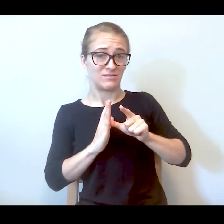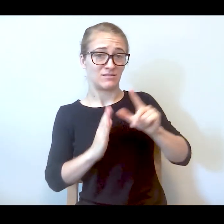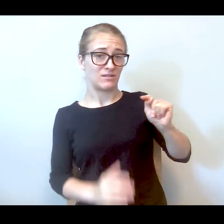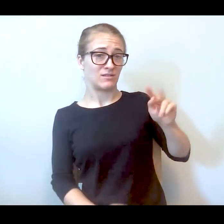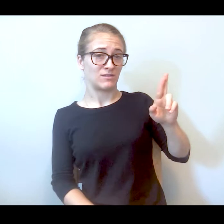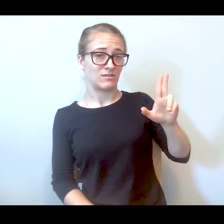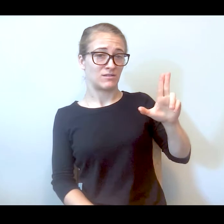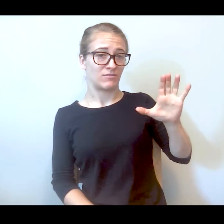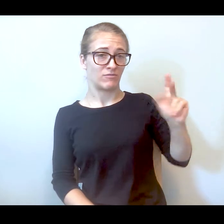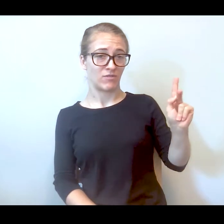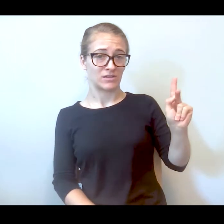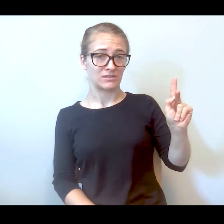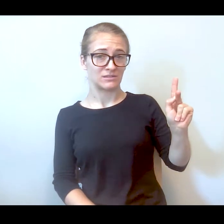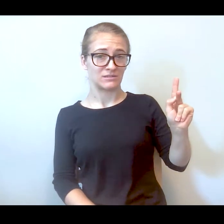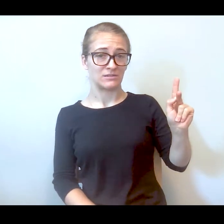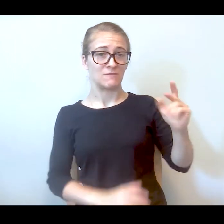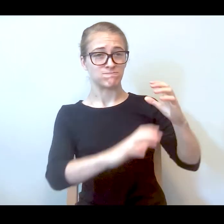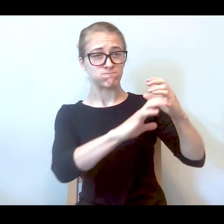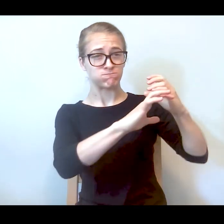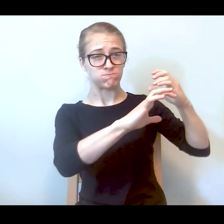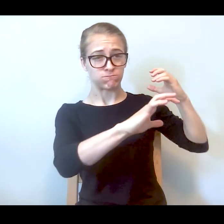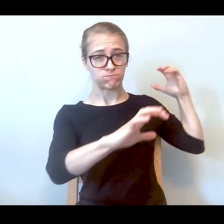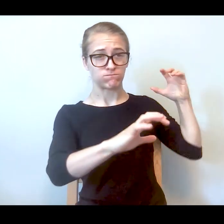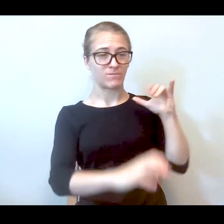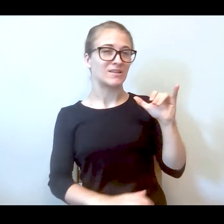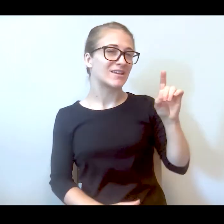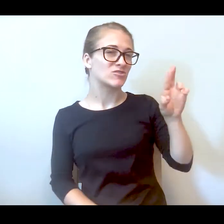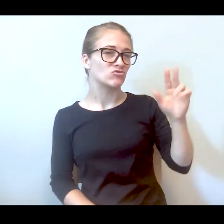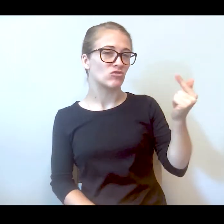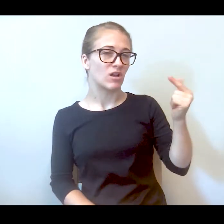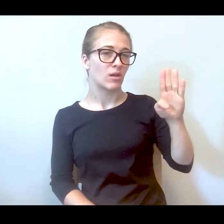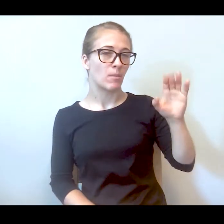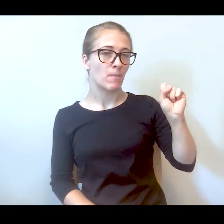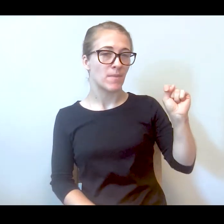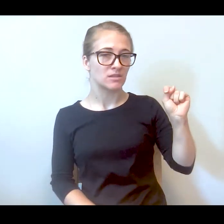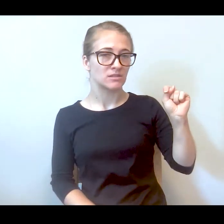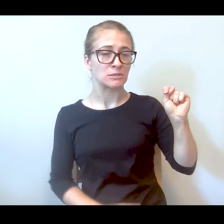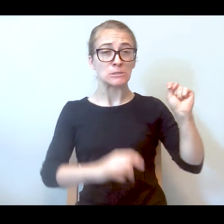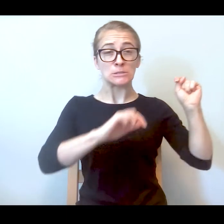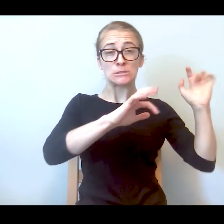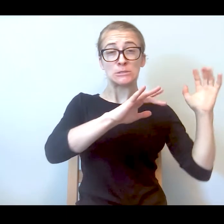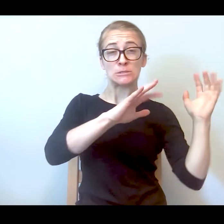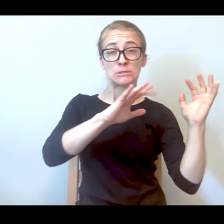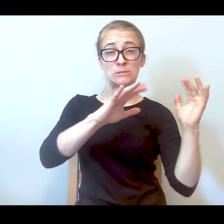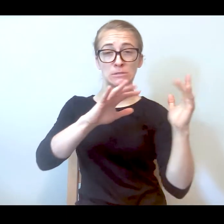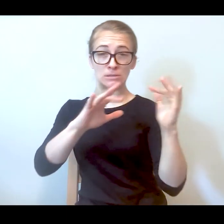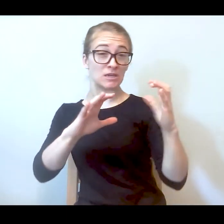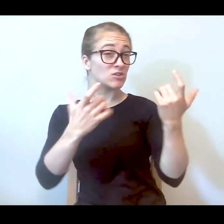if it was -- like if it was a drug bust. They came running out like big trucks, the block is already